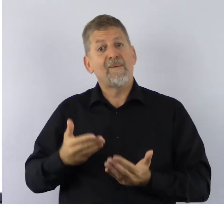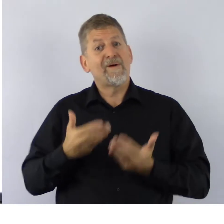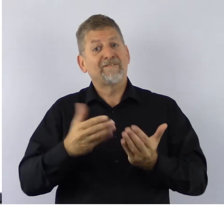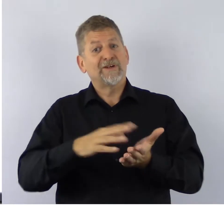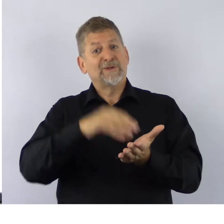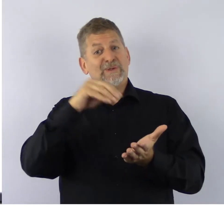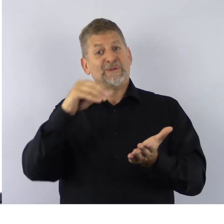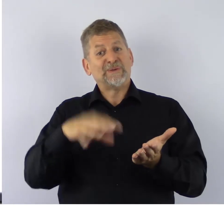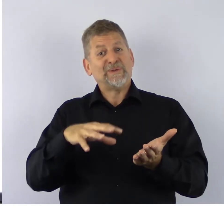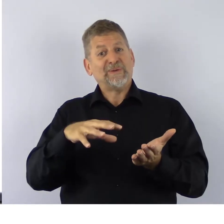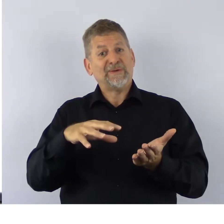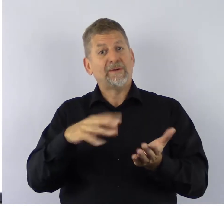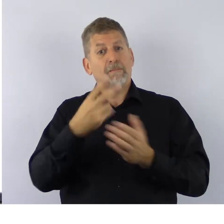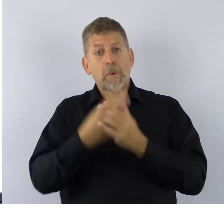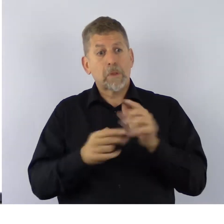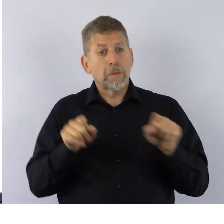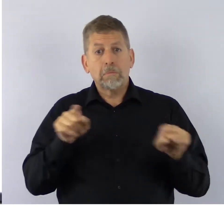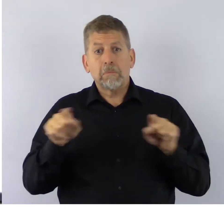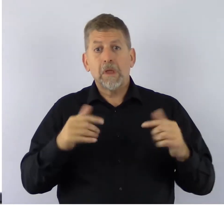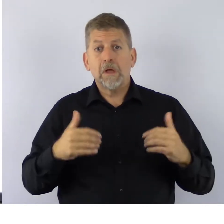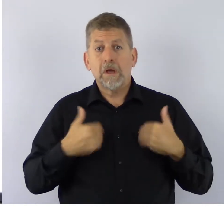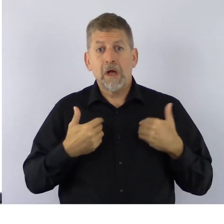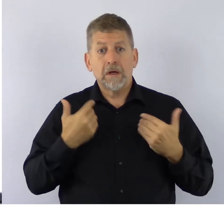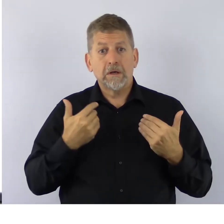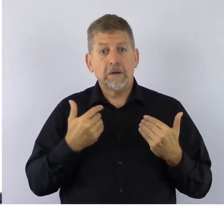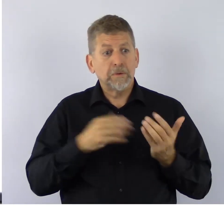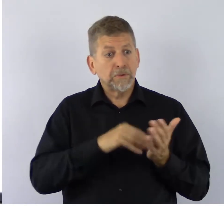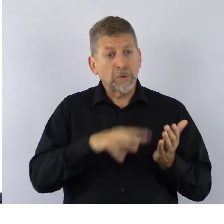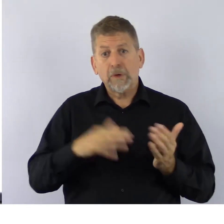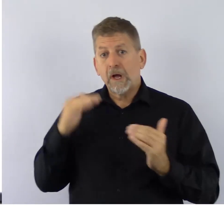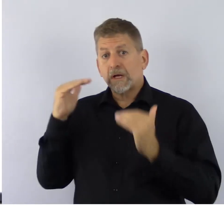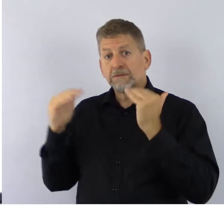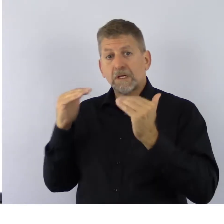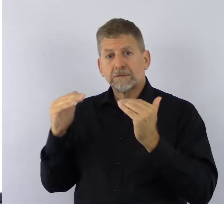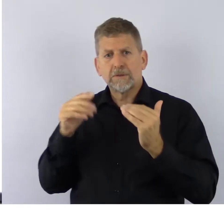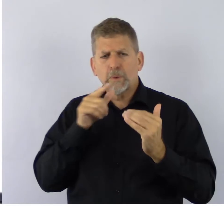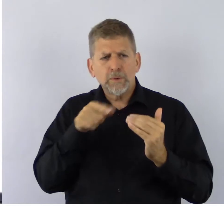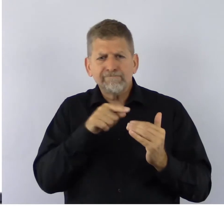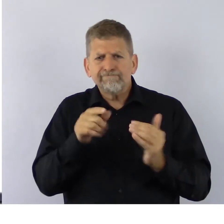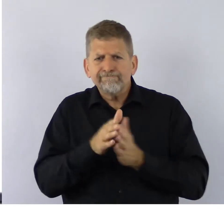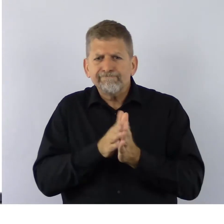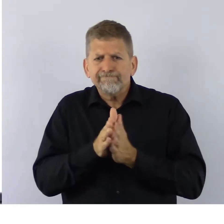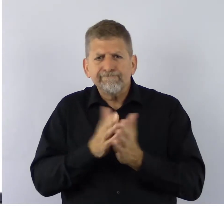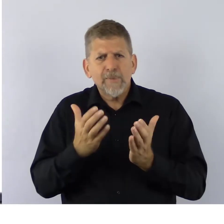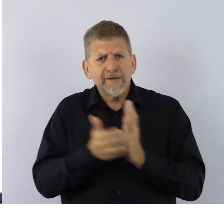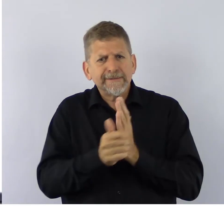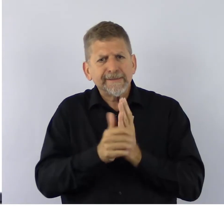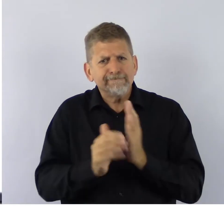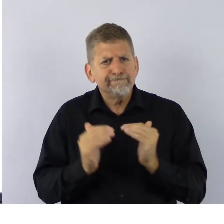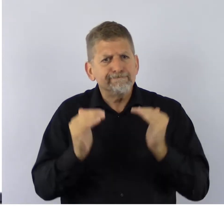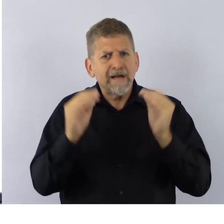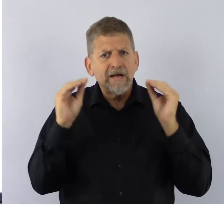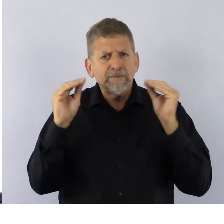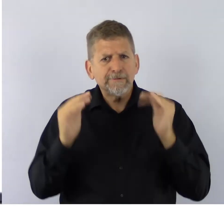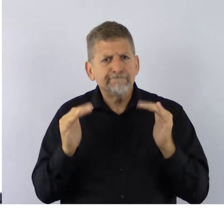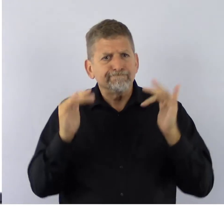both young students and adults who want to further their skills and education – the financial support